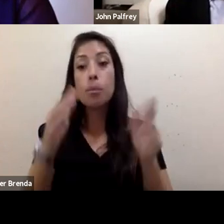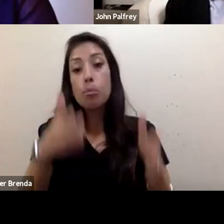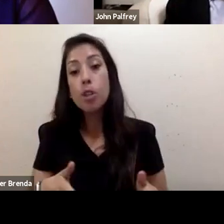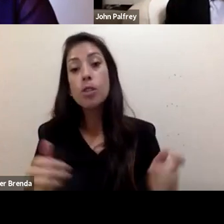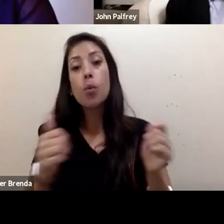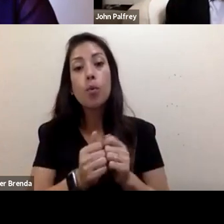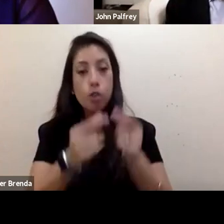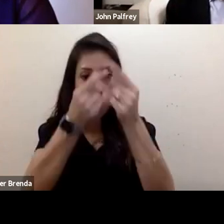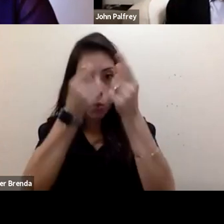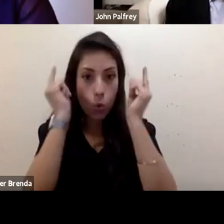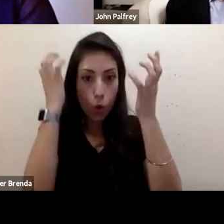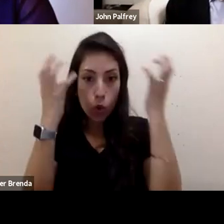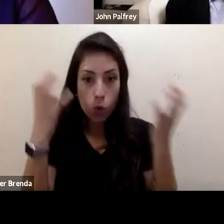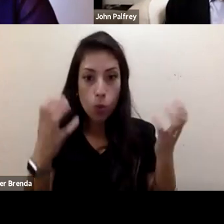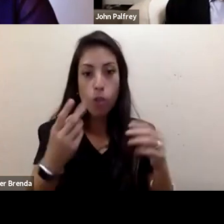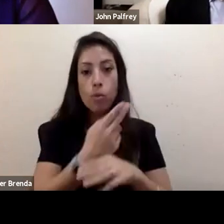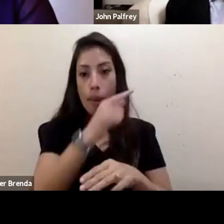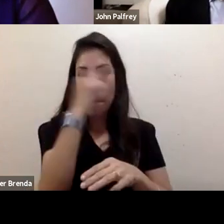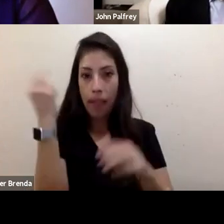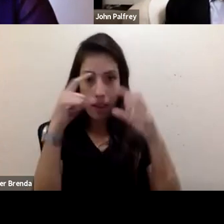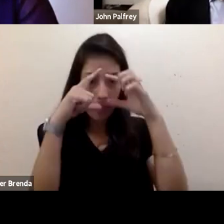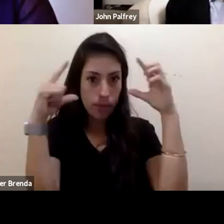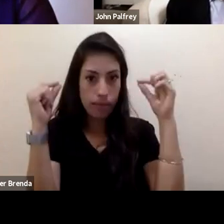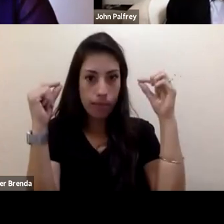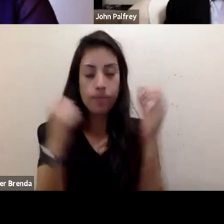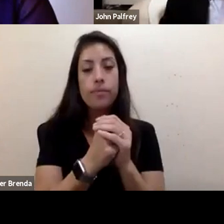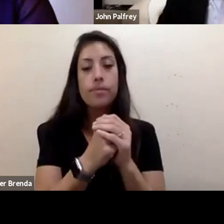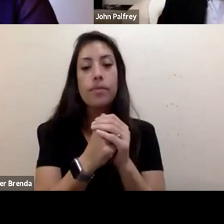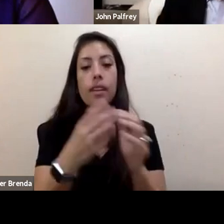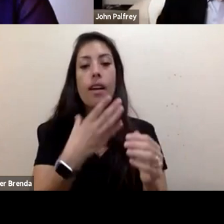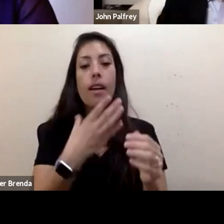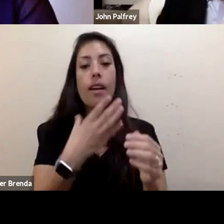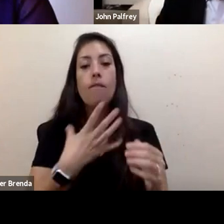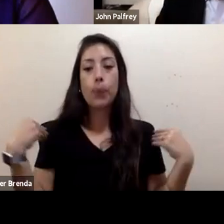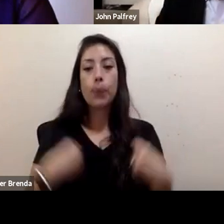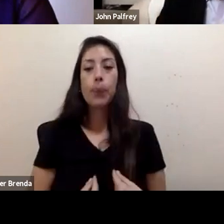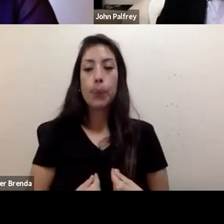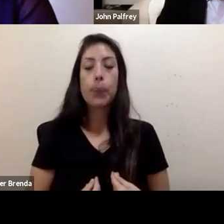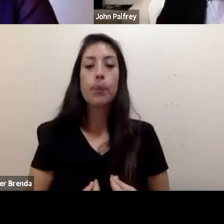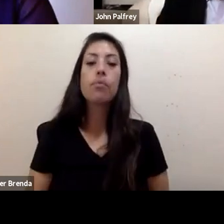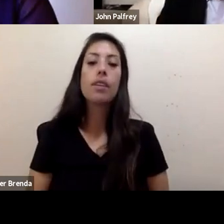and I'm wearing black rectangle glasses and kind of a white cardigan. I was reminded because somebody mentioned